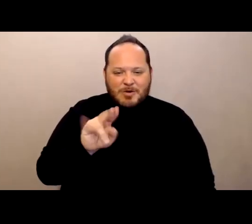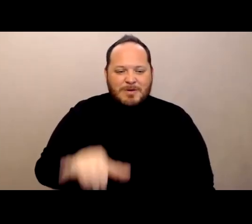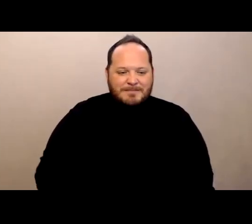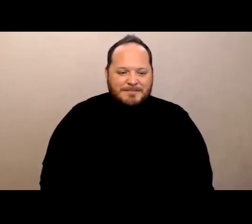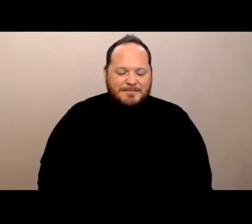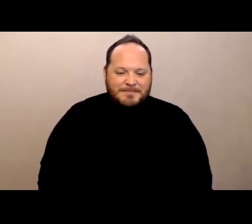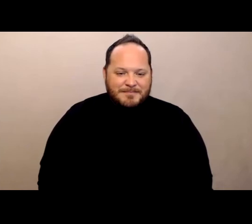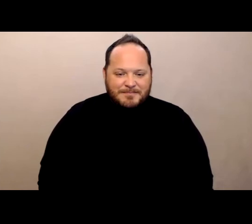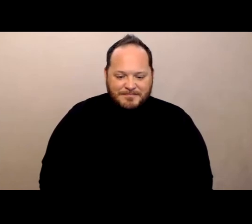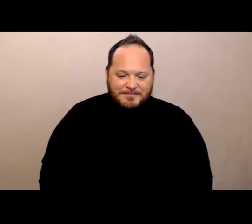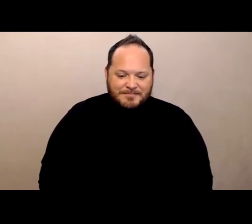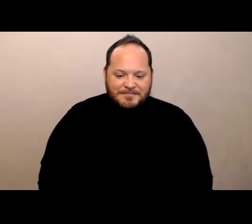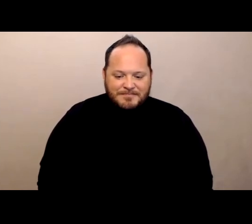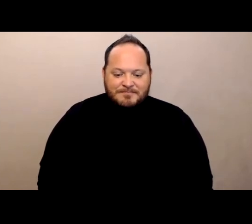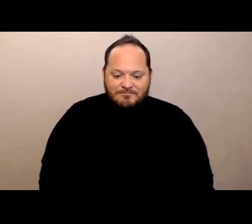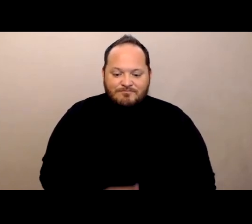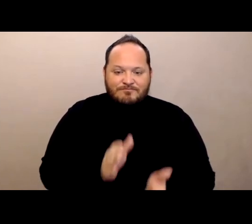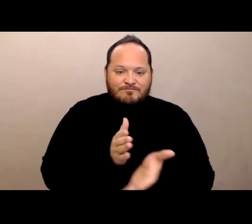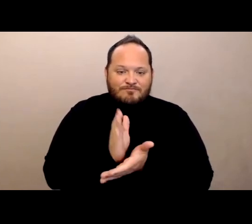All right, I will pick up on the shared screen